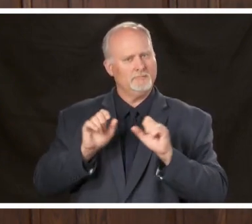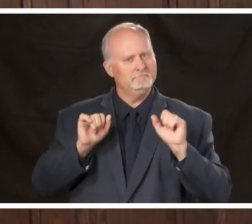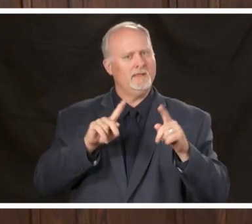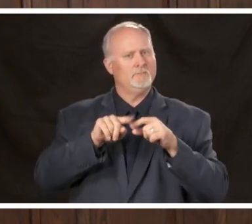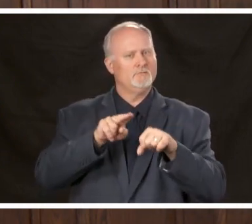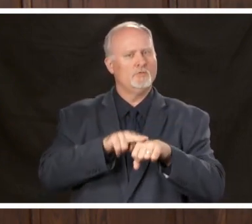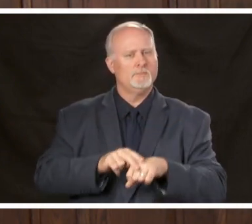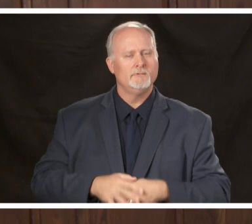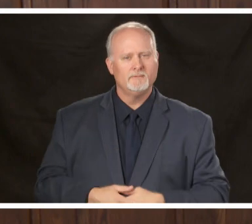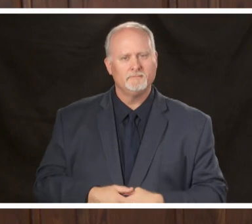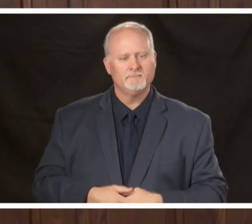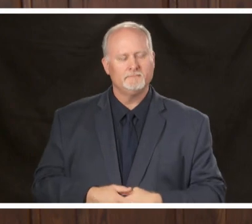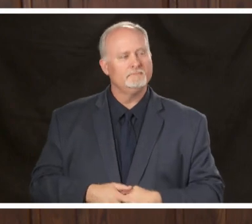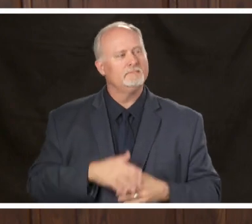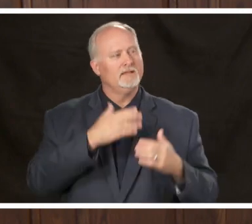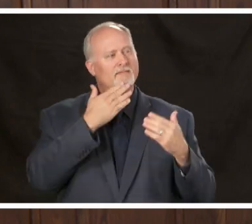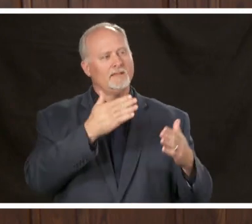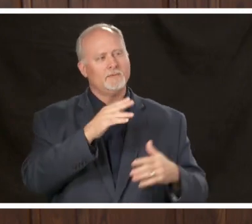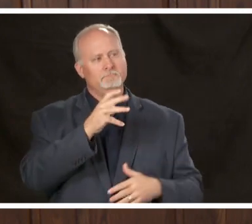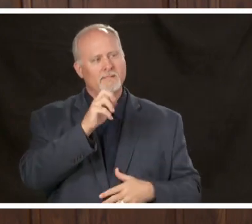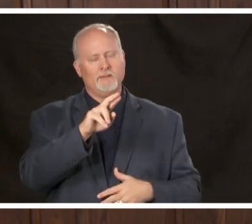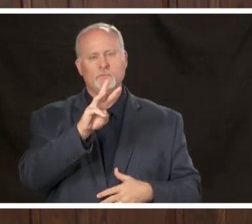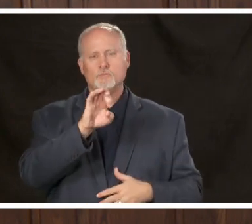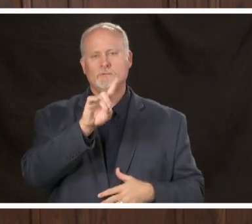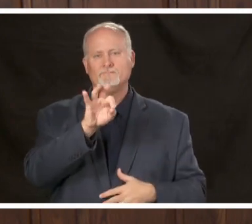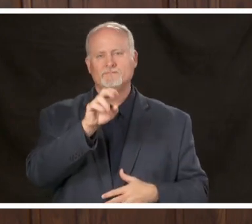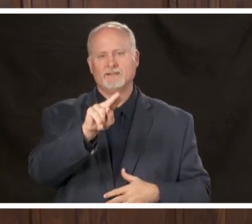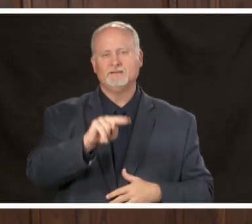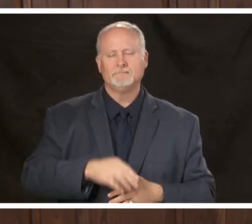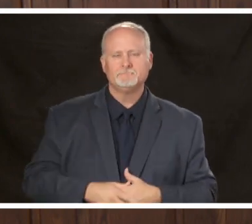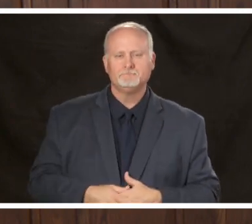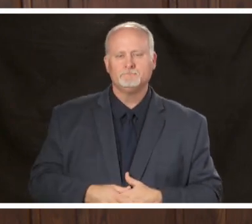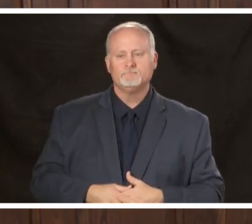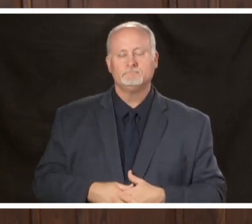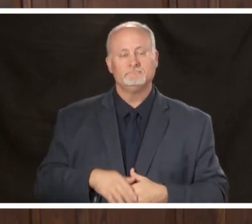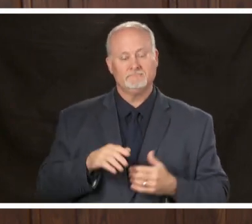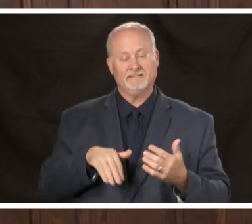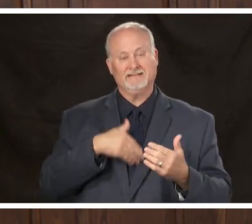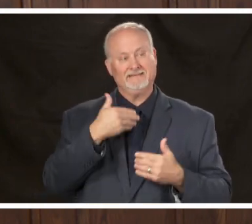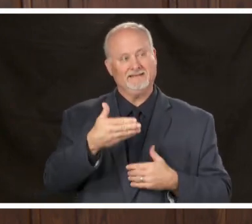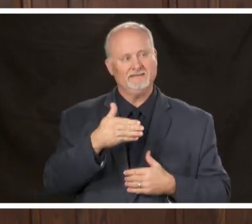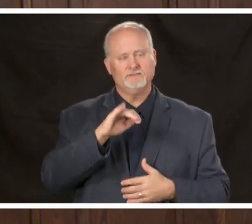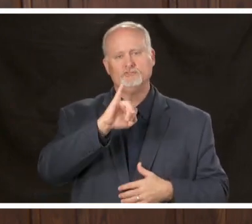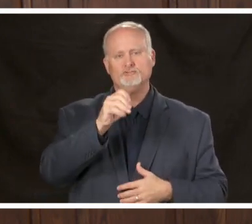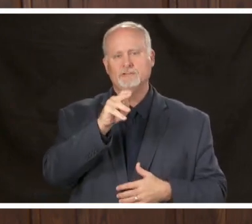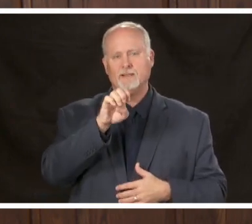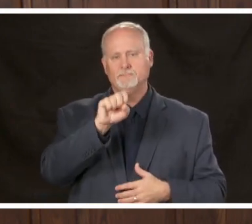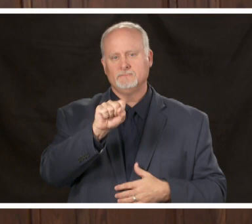much mayor Woodfin next to the podium will be James Coker director of the